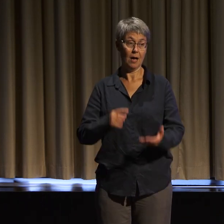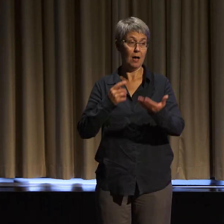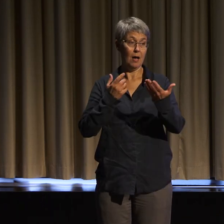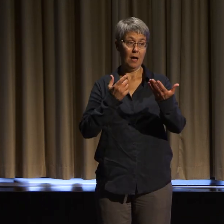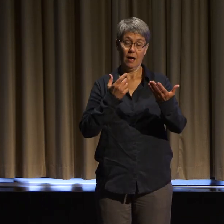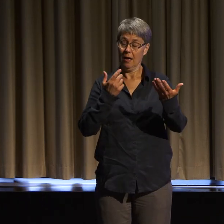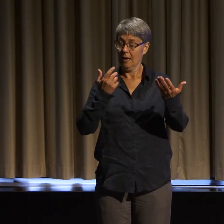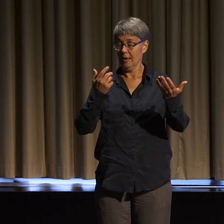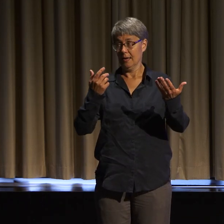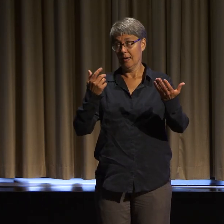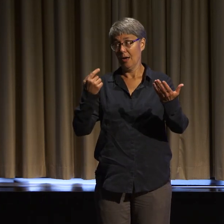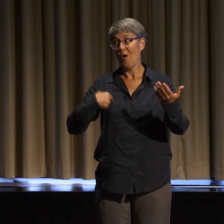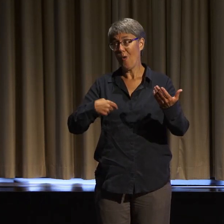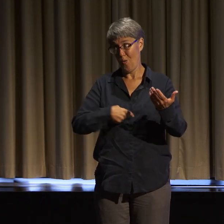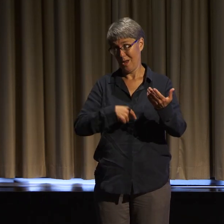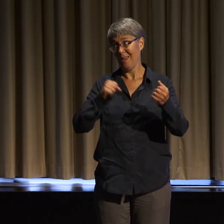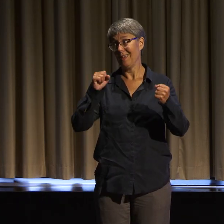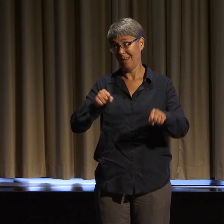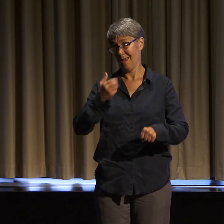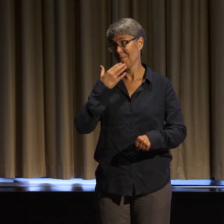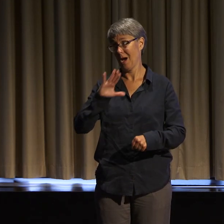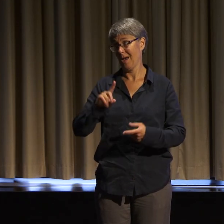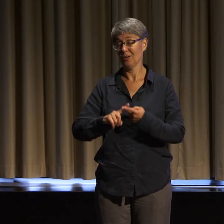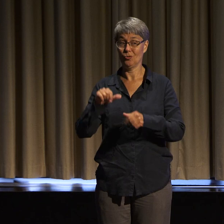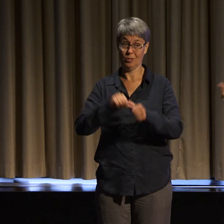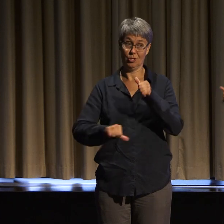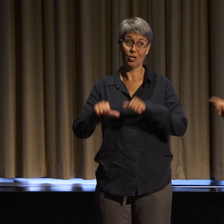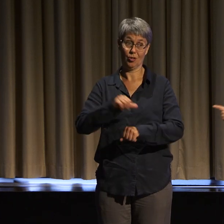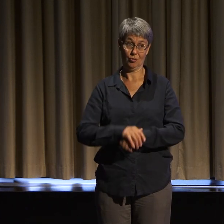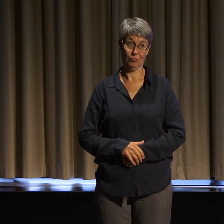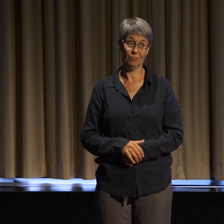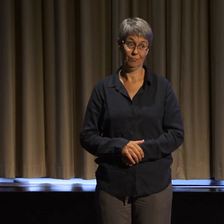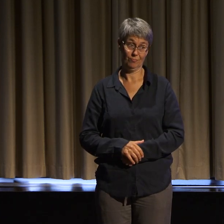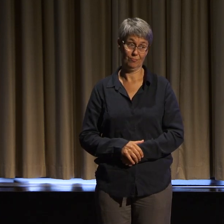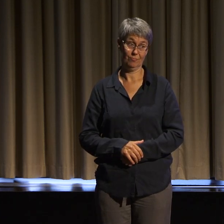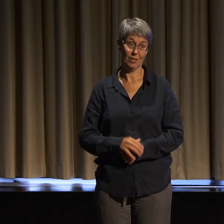can treat each other in more painful ways than those outside of our communities have treated us.